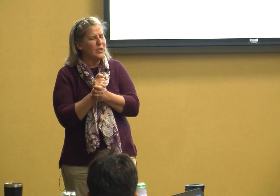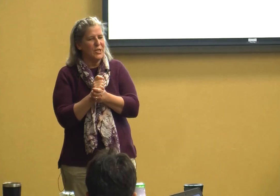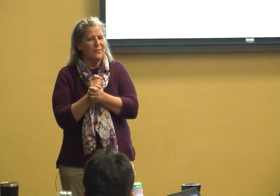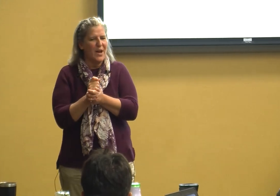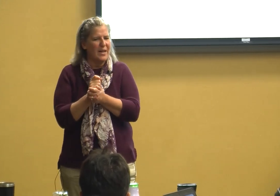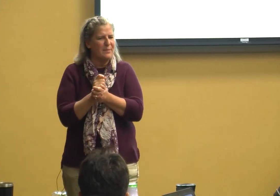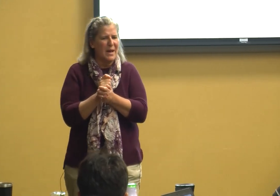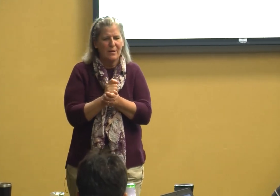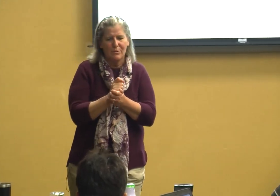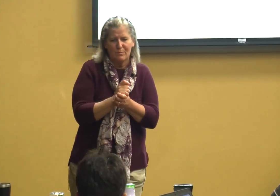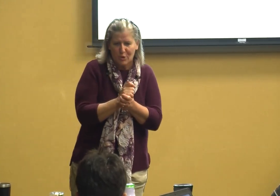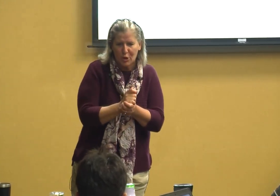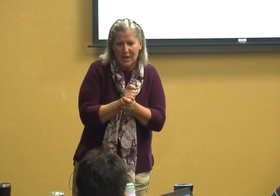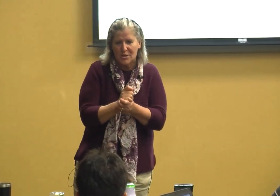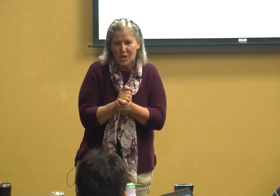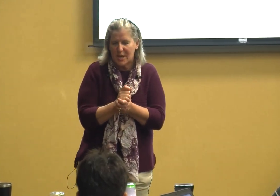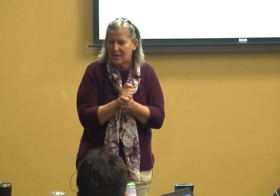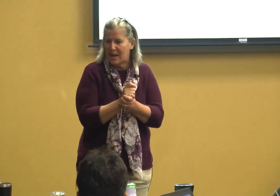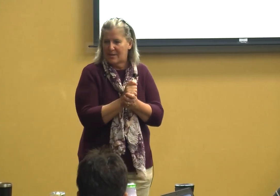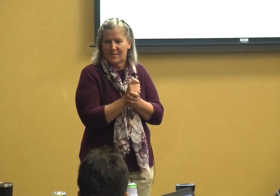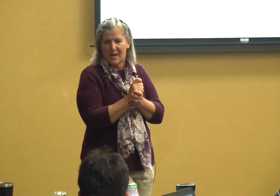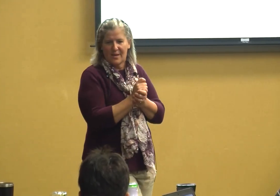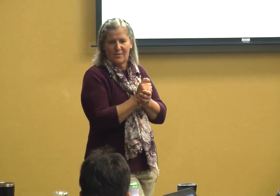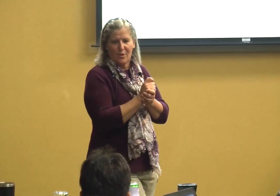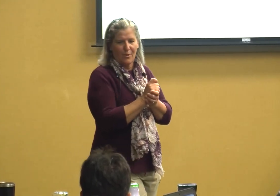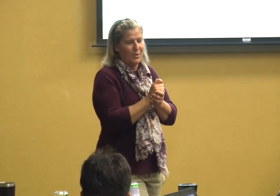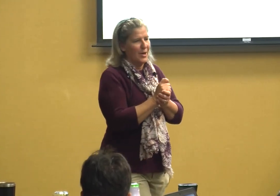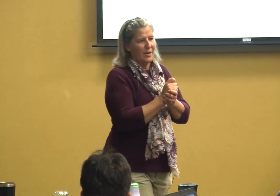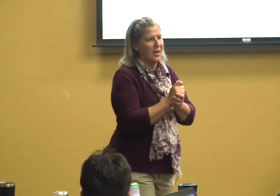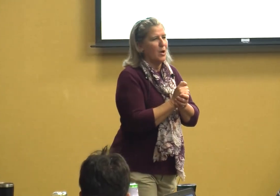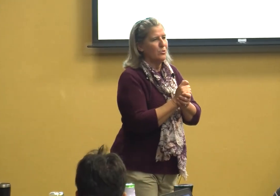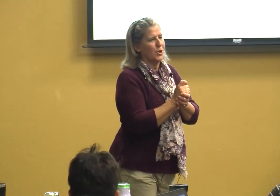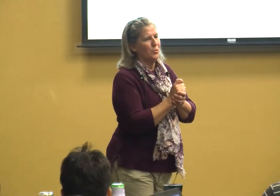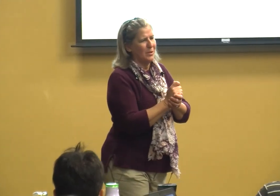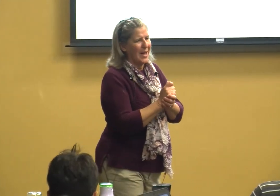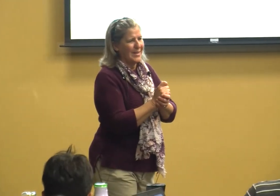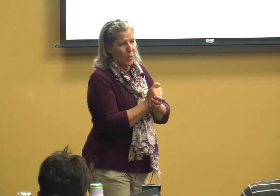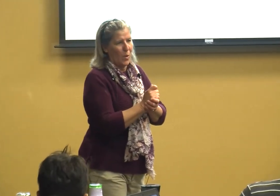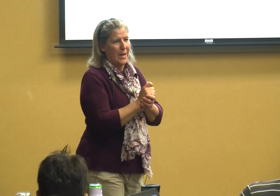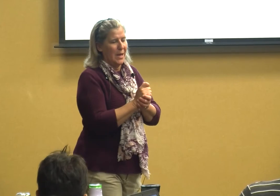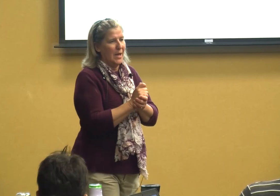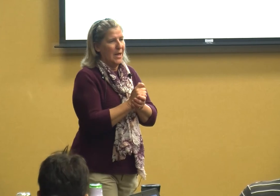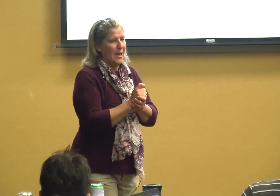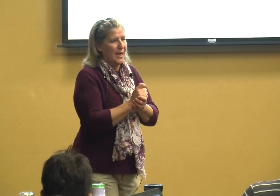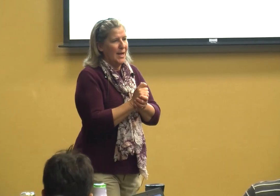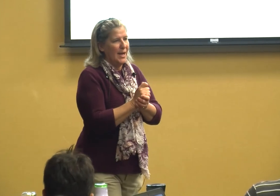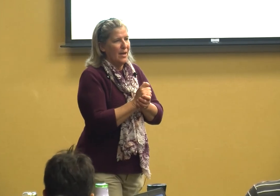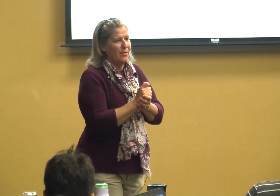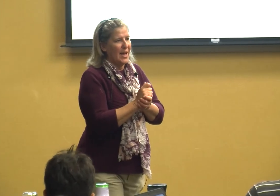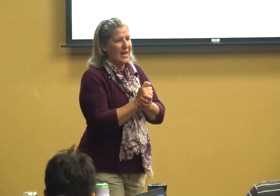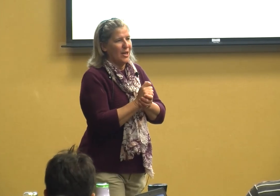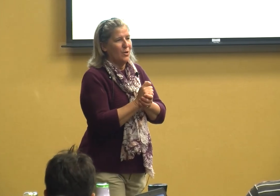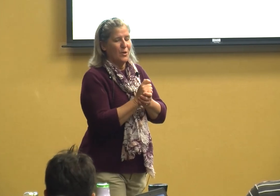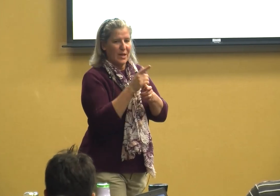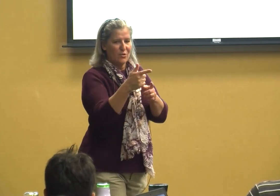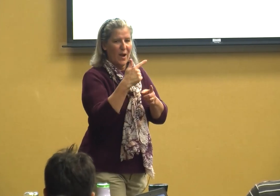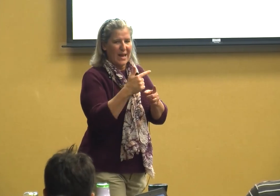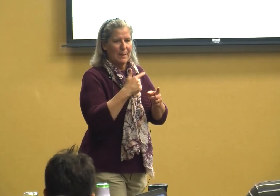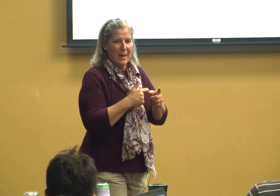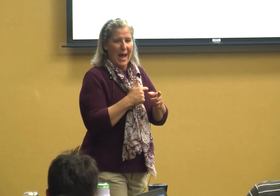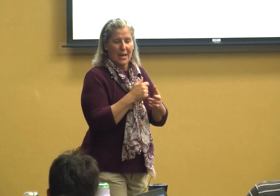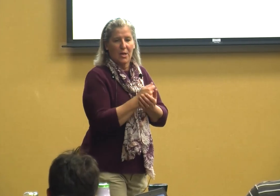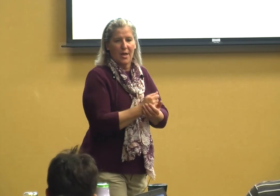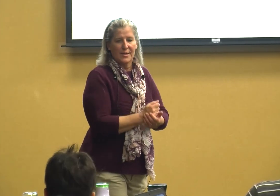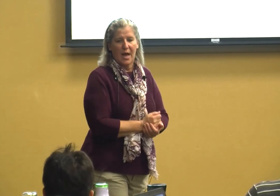she find a metal cookie sheet as her go to play toy then you can track it back a lot of times